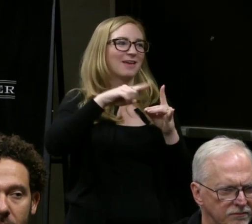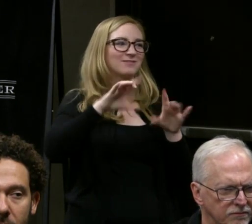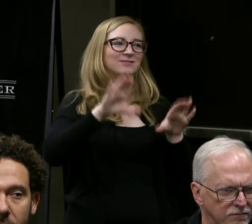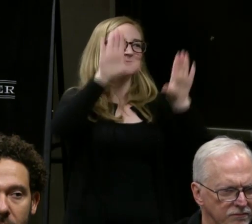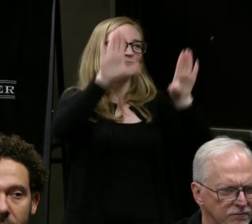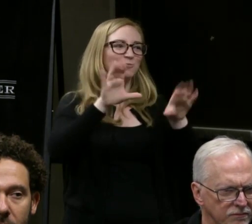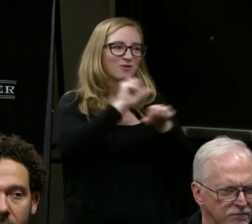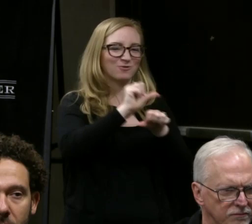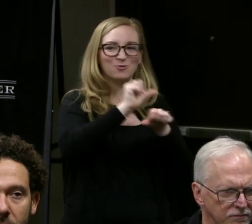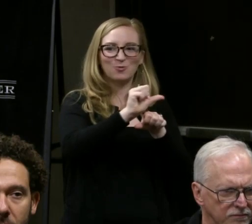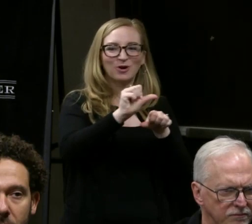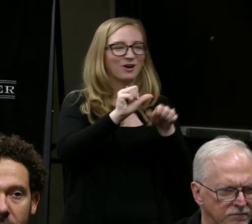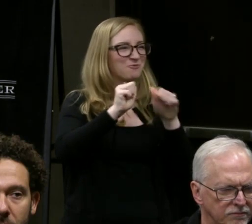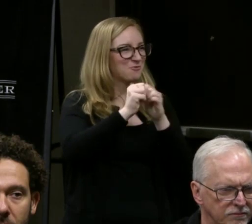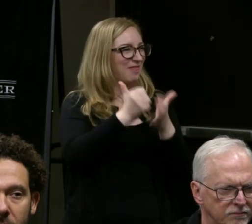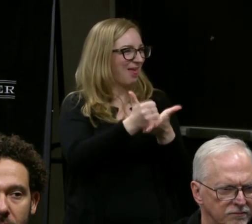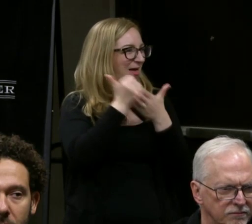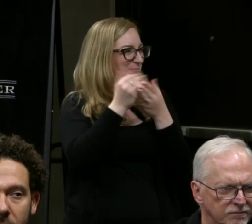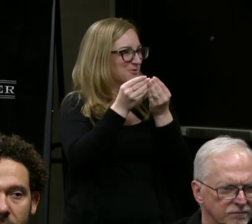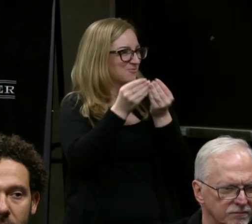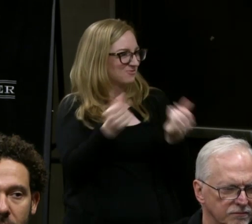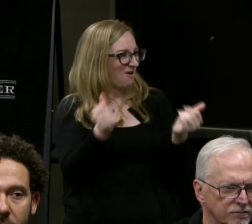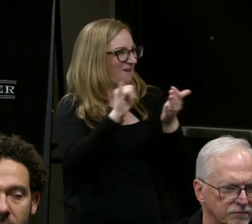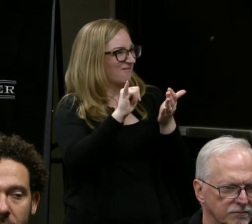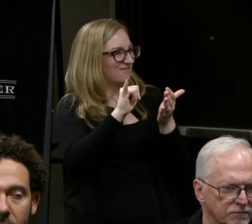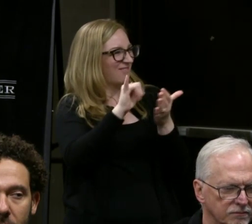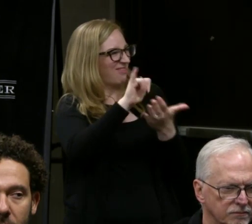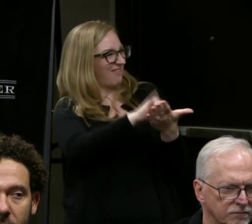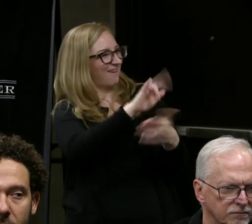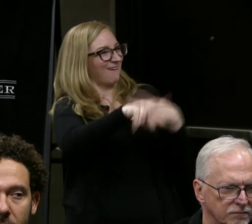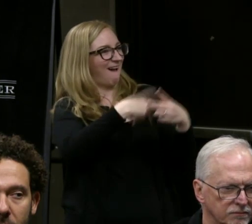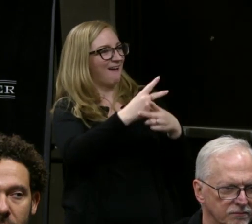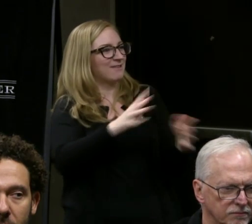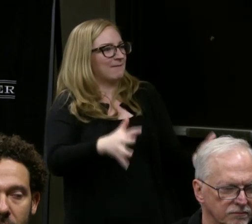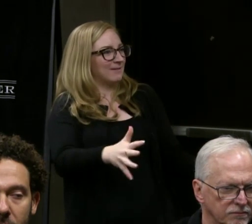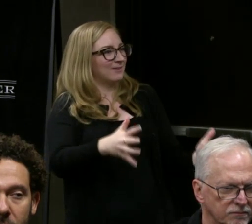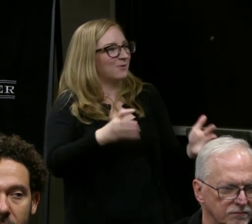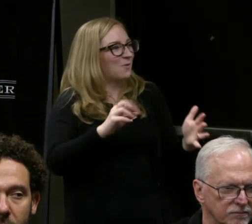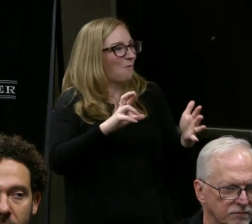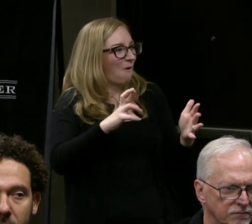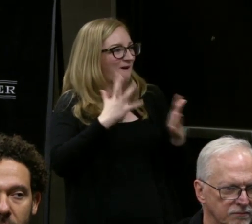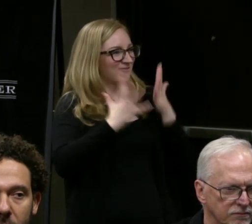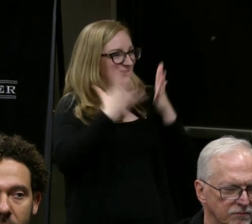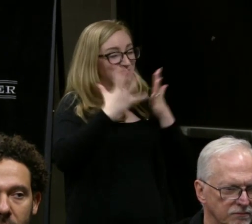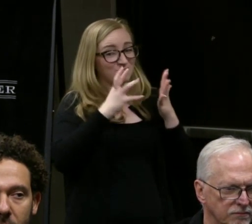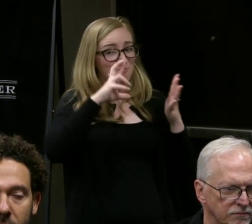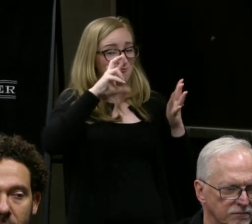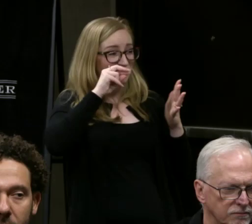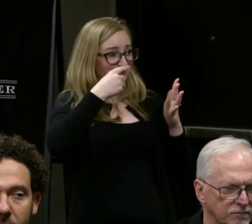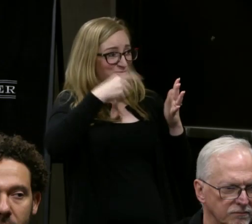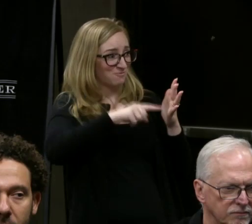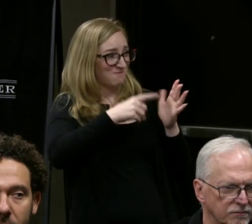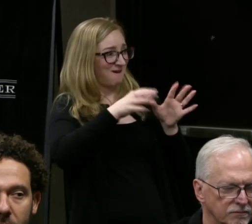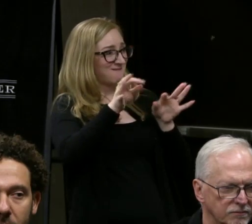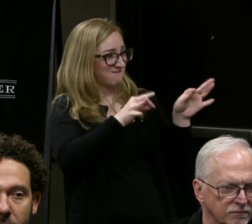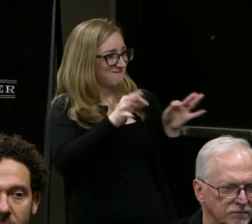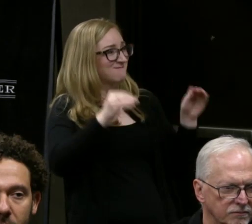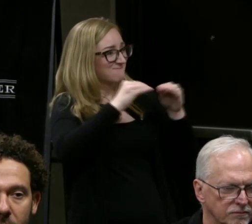dissolving a little bit of that membrane, and I would love Rachel to share some of the techniques that the Dog & Pony has.